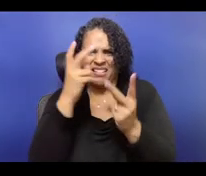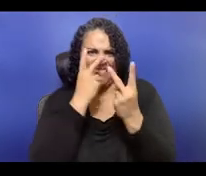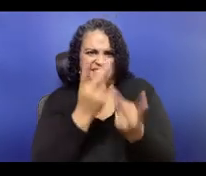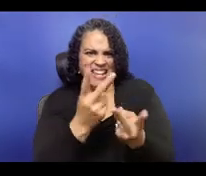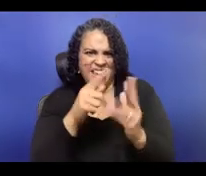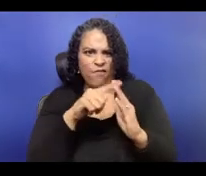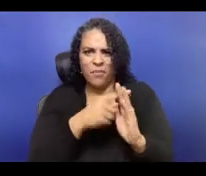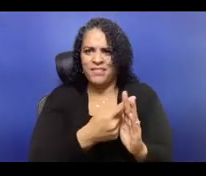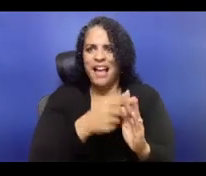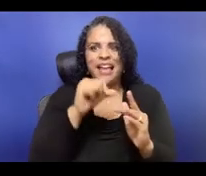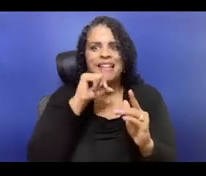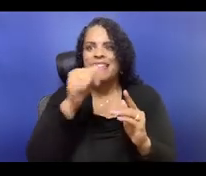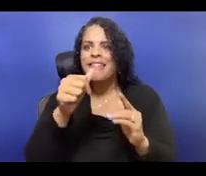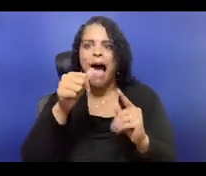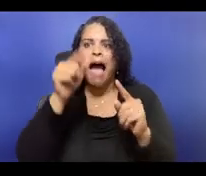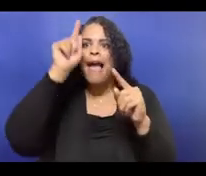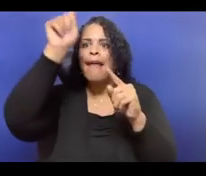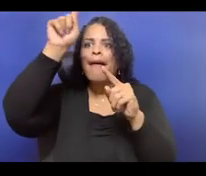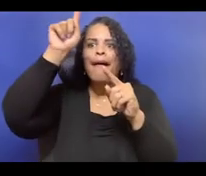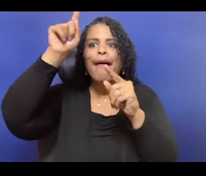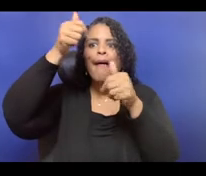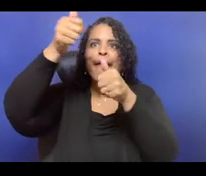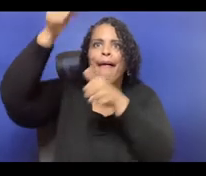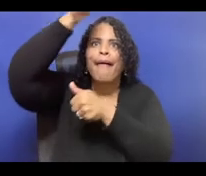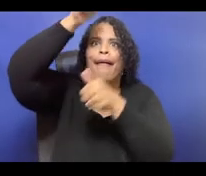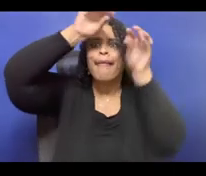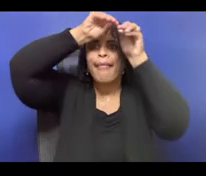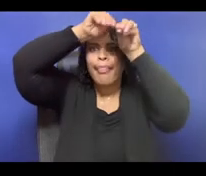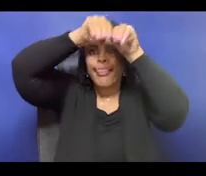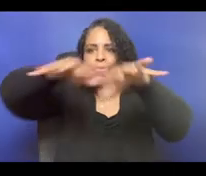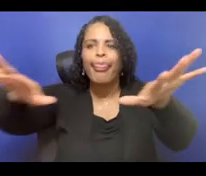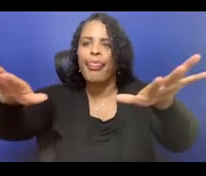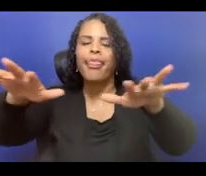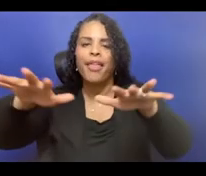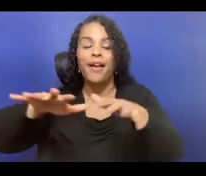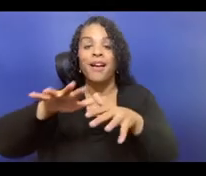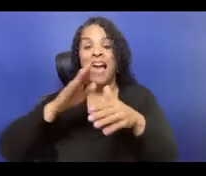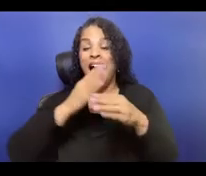So when you look at the budget, when you look at the money,